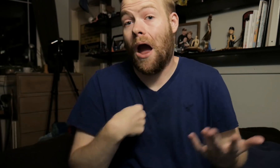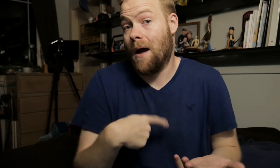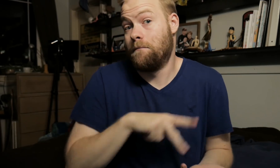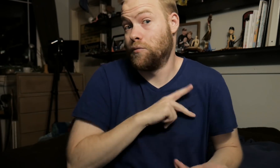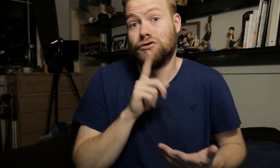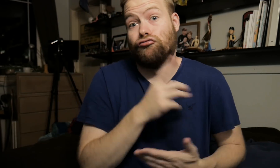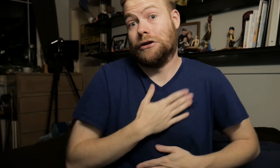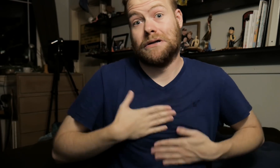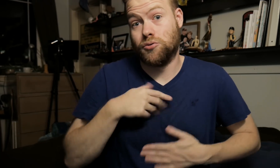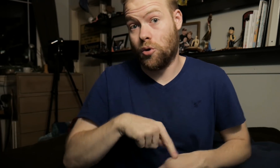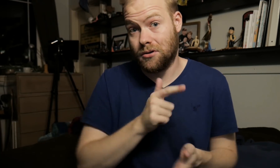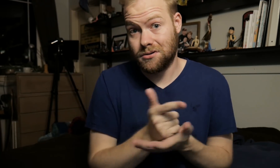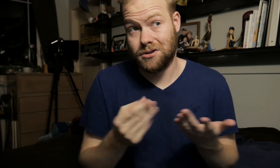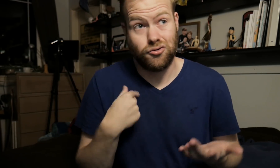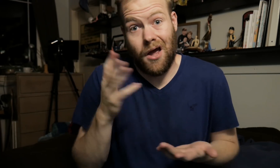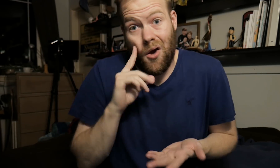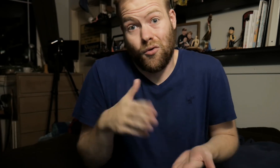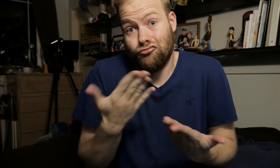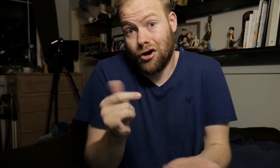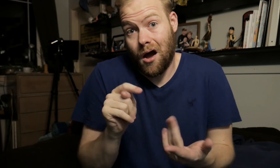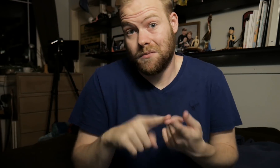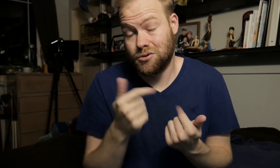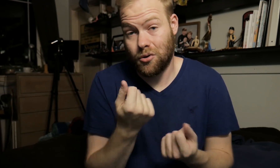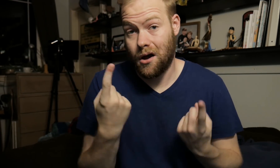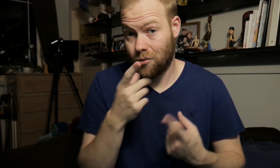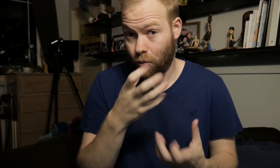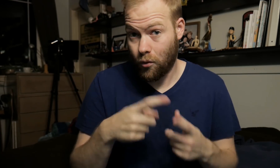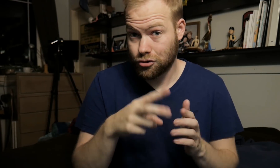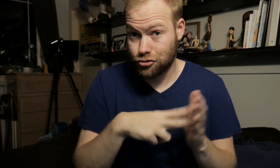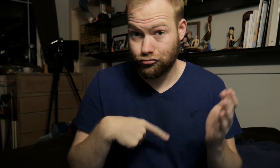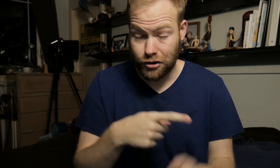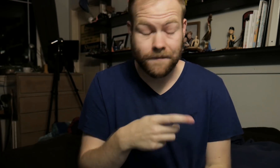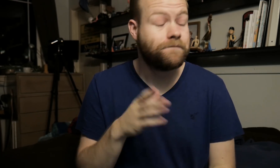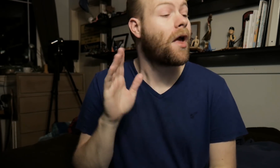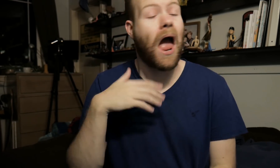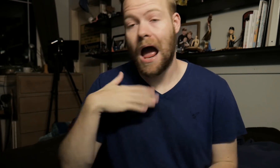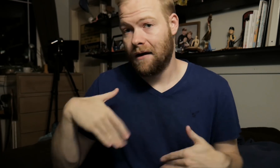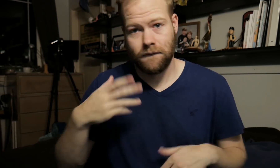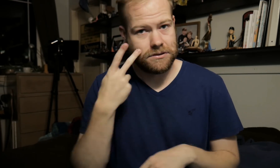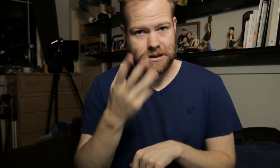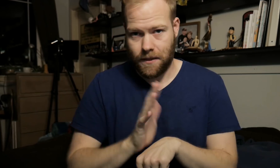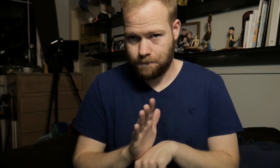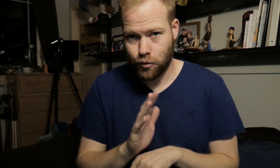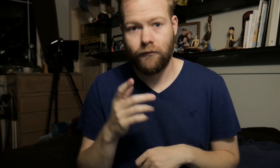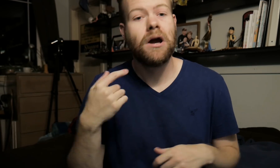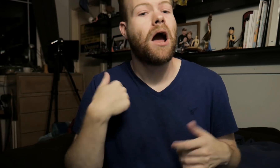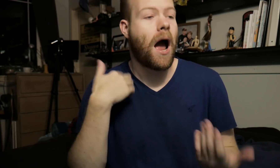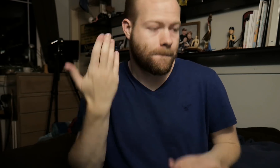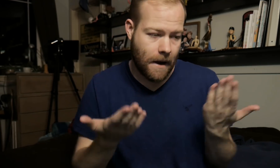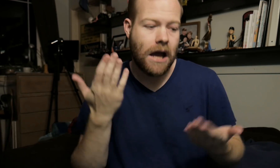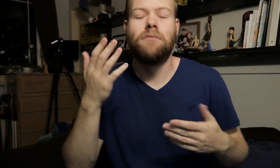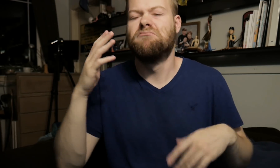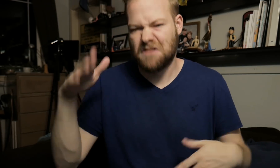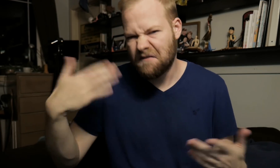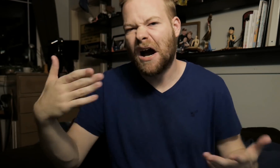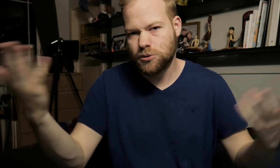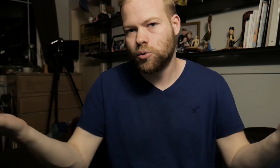I personally really enjoyed this series, and I would recommend it to anyone who wants to read it. I haven't seen the movie, I may. Eventually.